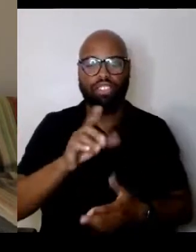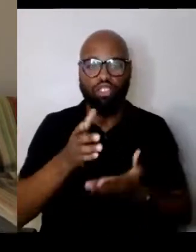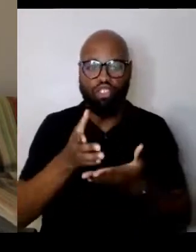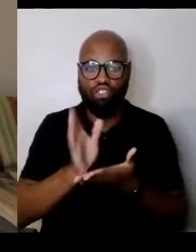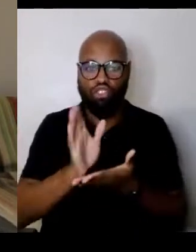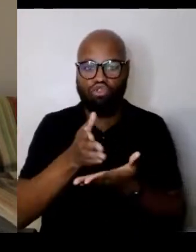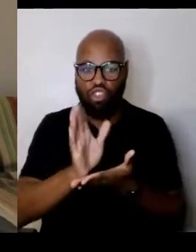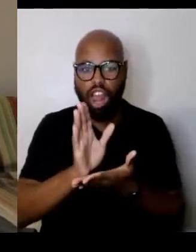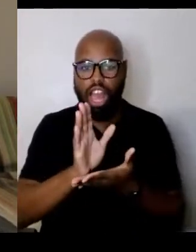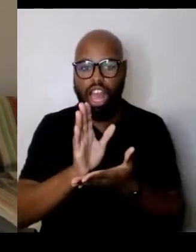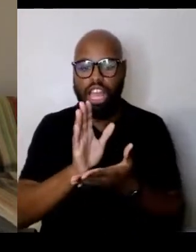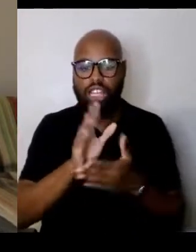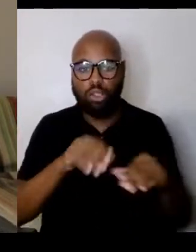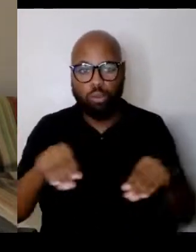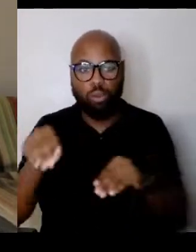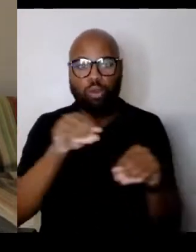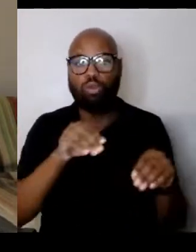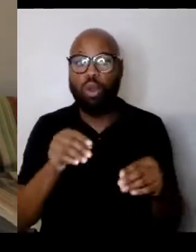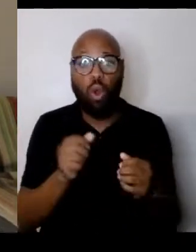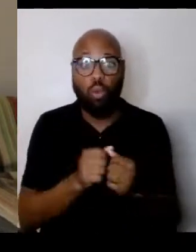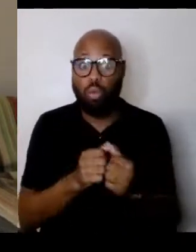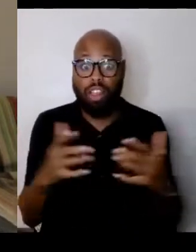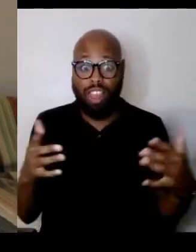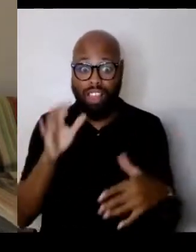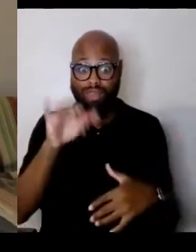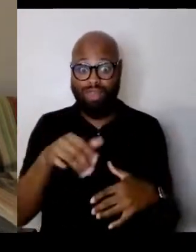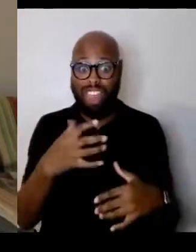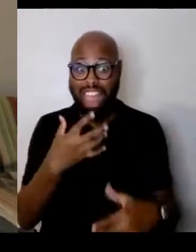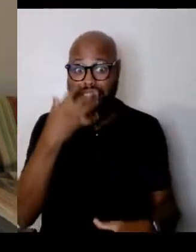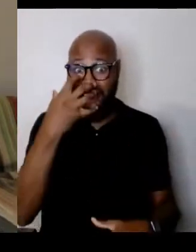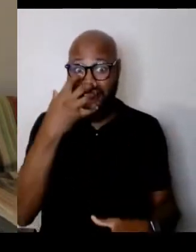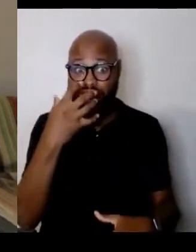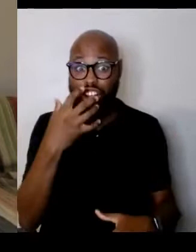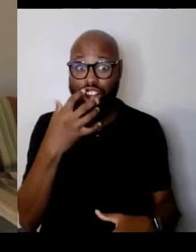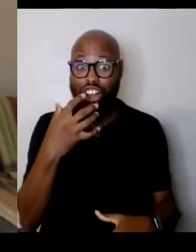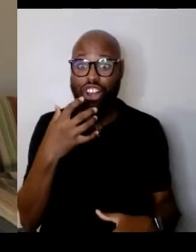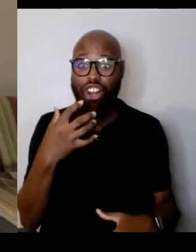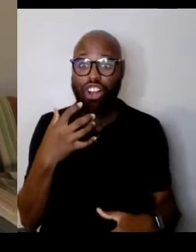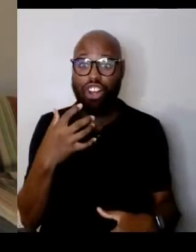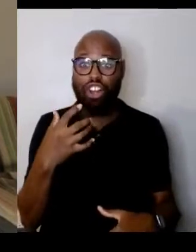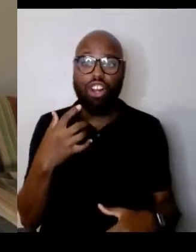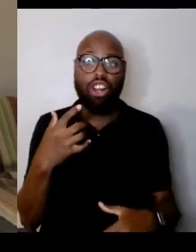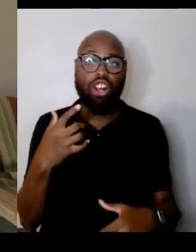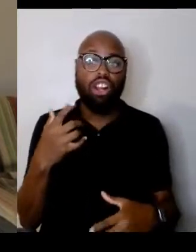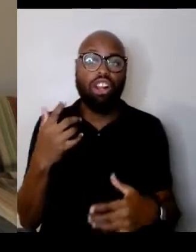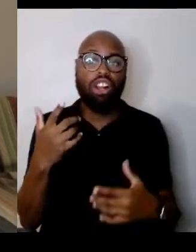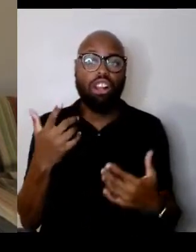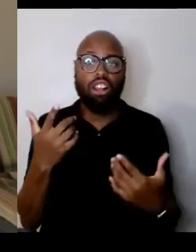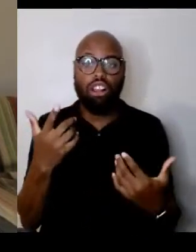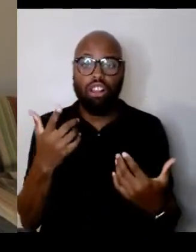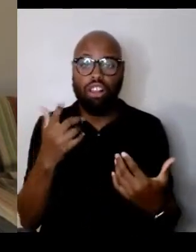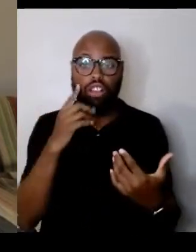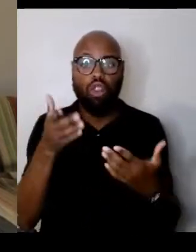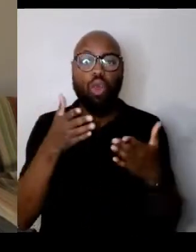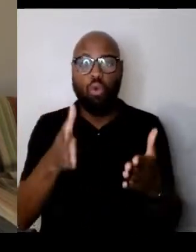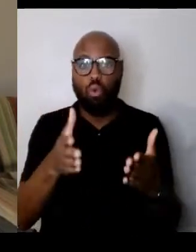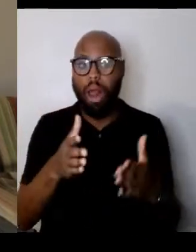Without anger, as to their, the way Blacks were treated in this country.